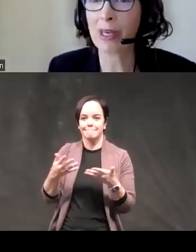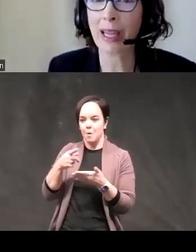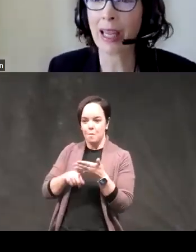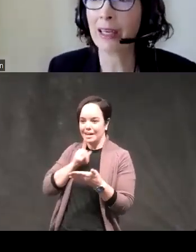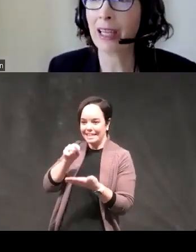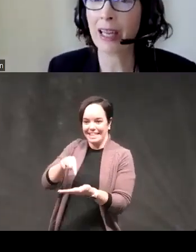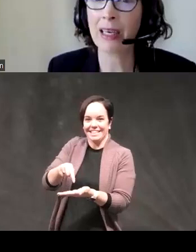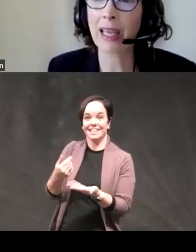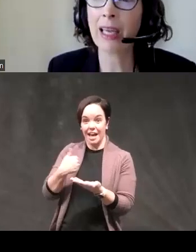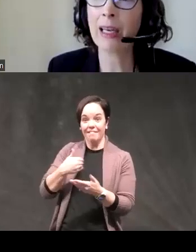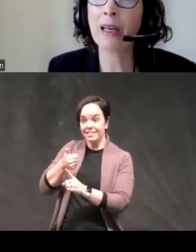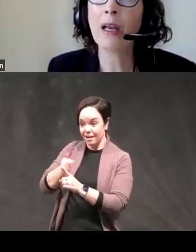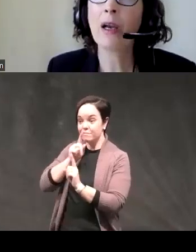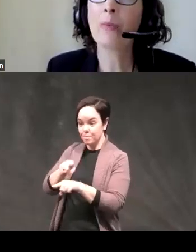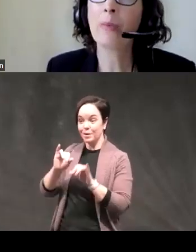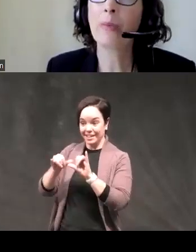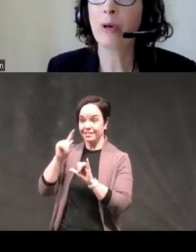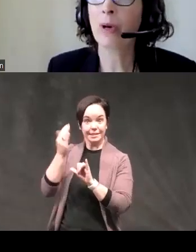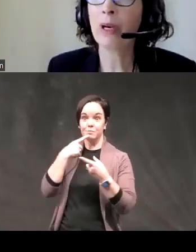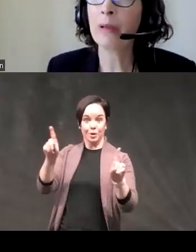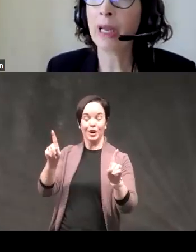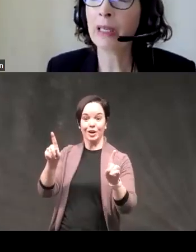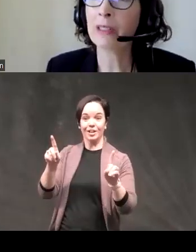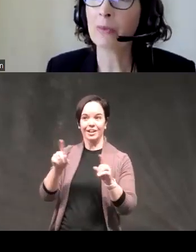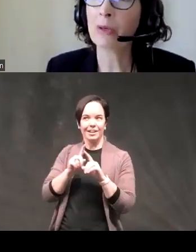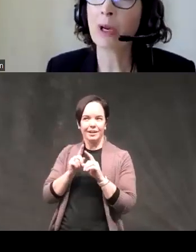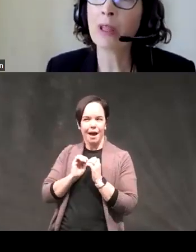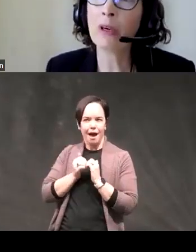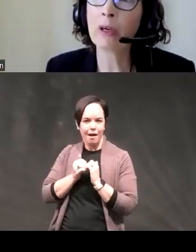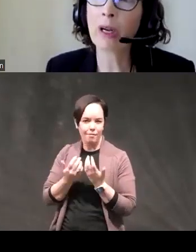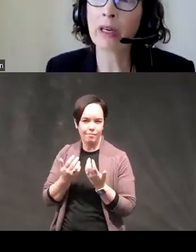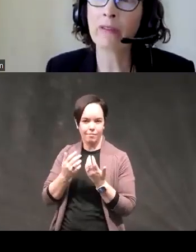to work again and again and again but what are the mechanisms and what are the neurocognitive